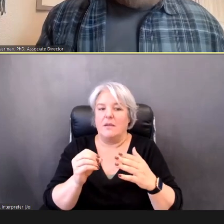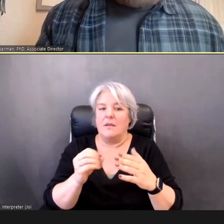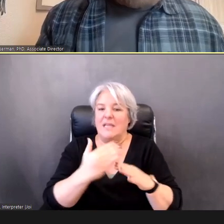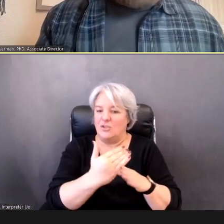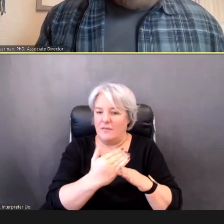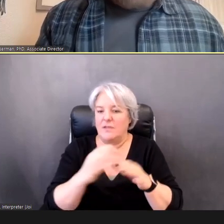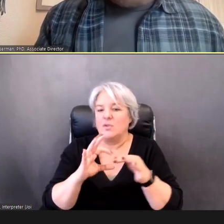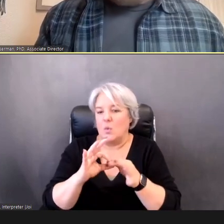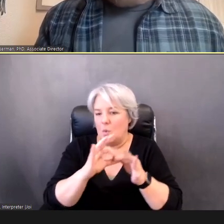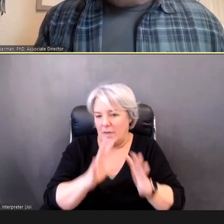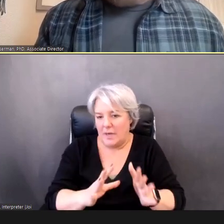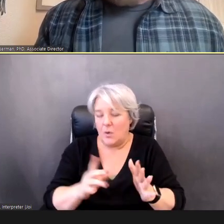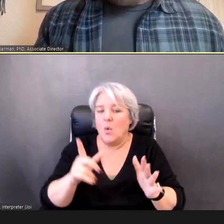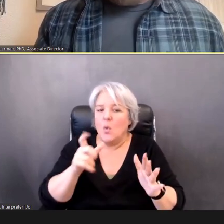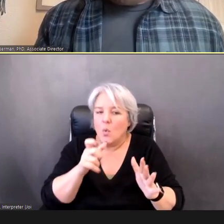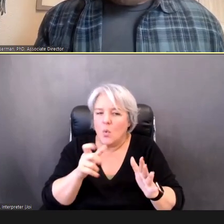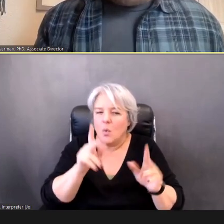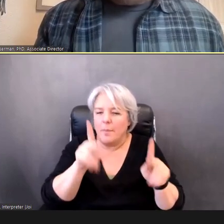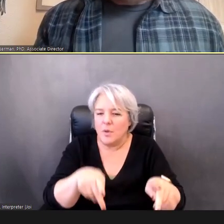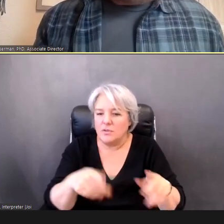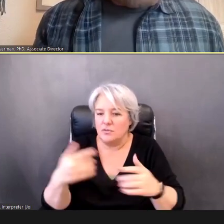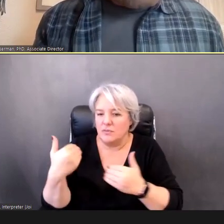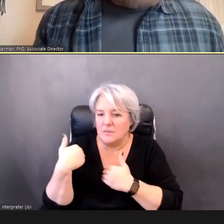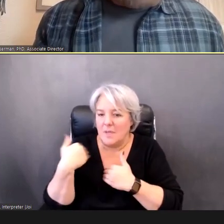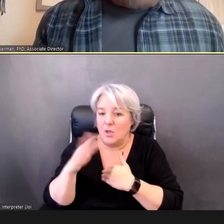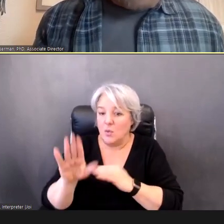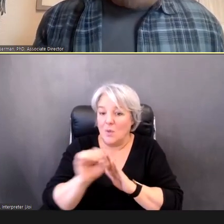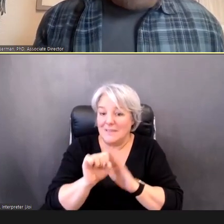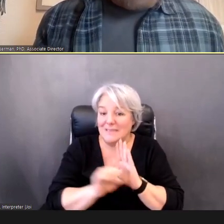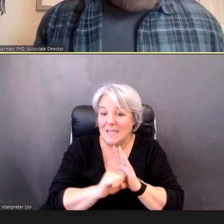for your state's newborn screening program; and you can find that link